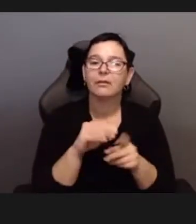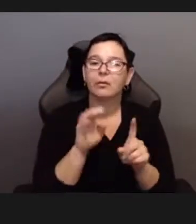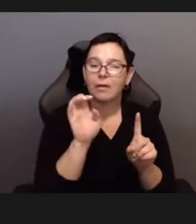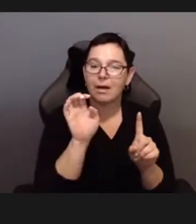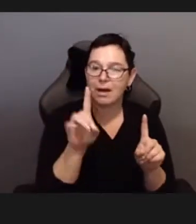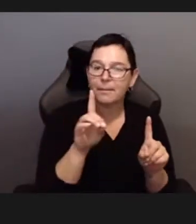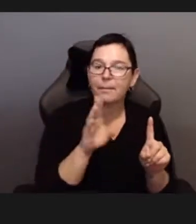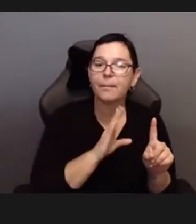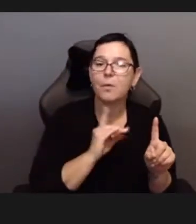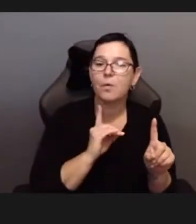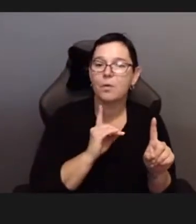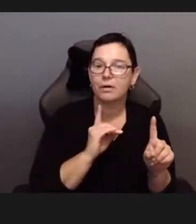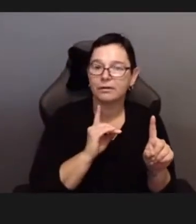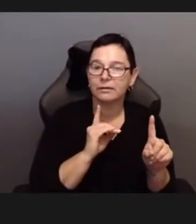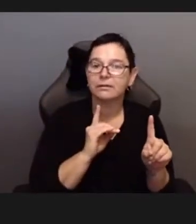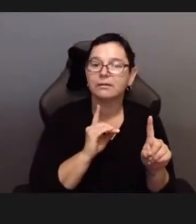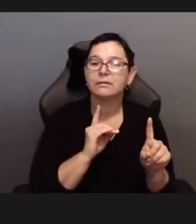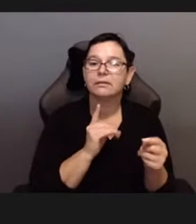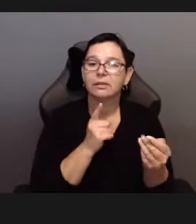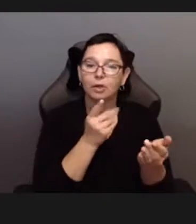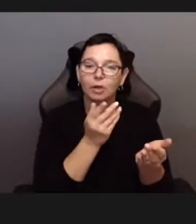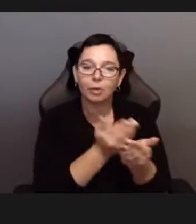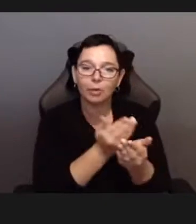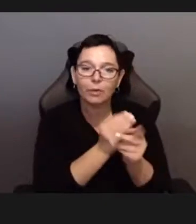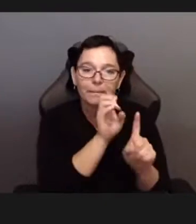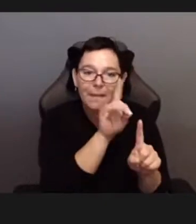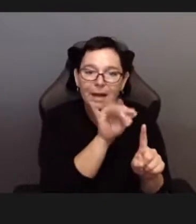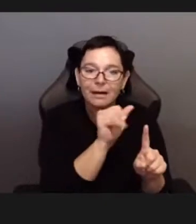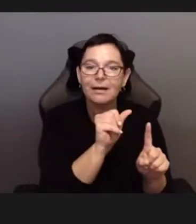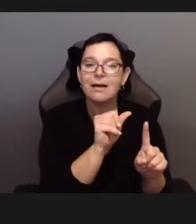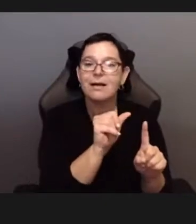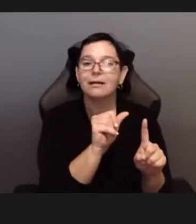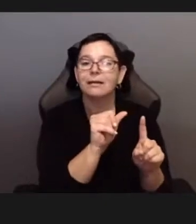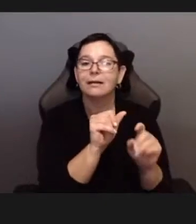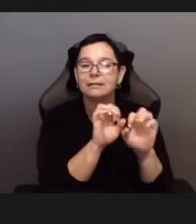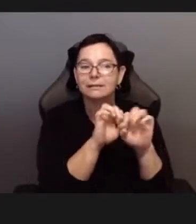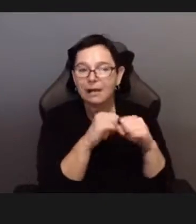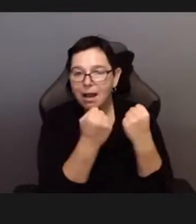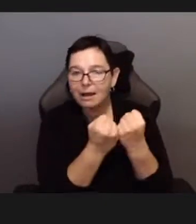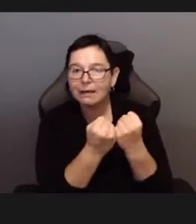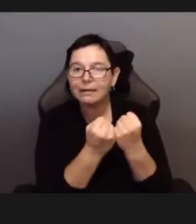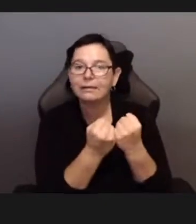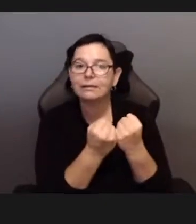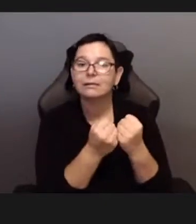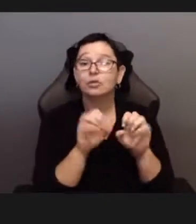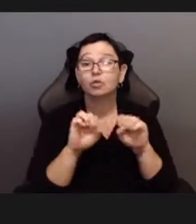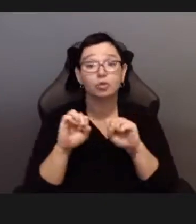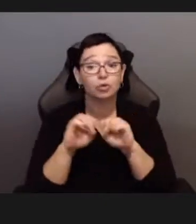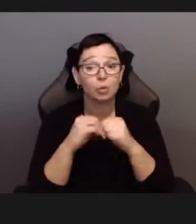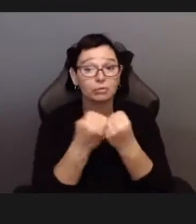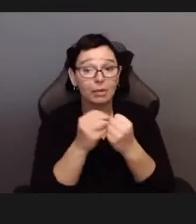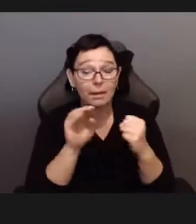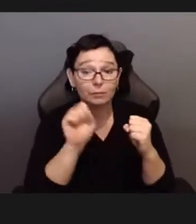and Dependent, Distracted, Bored; Affective formation s in networked Media.